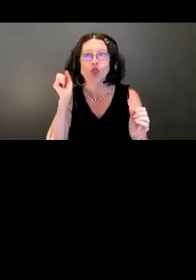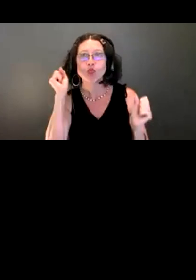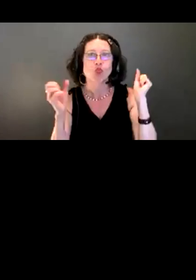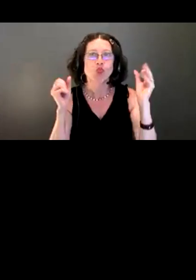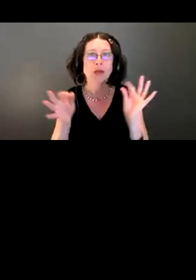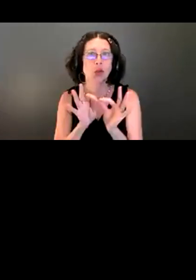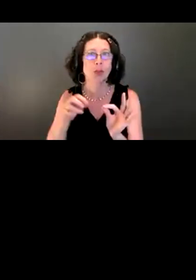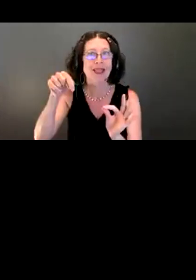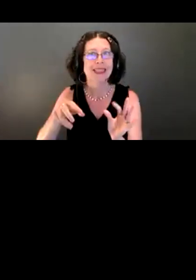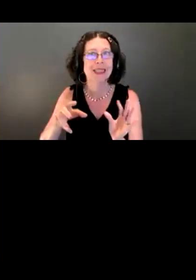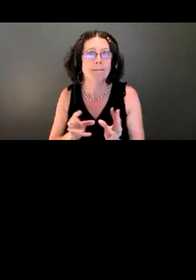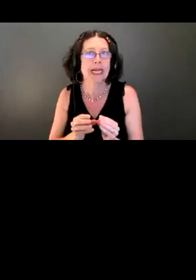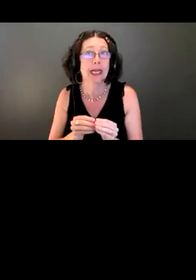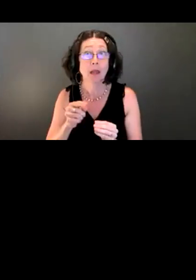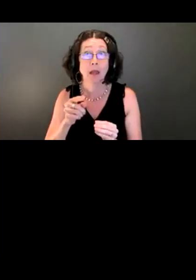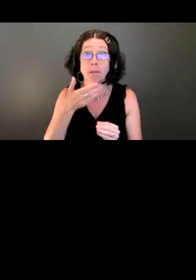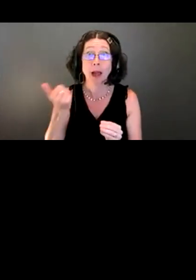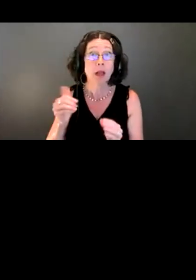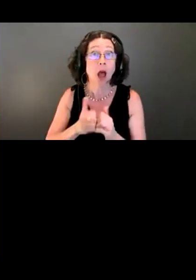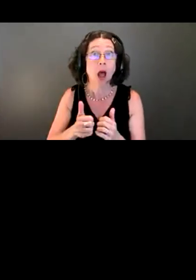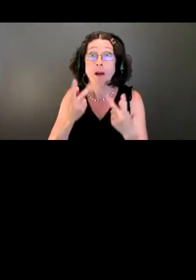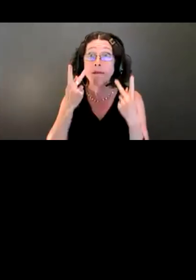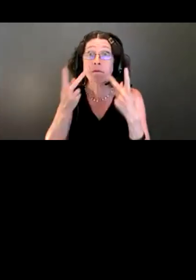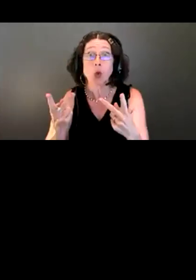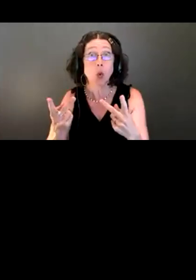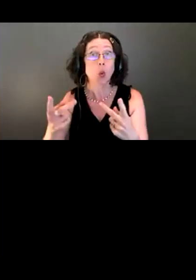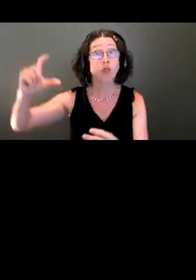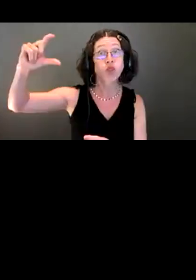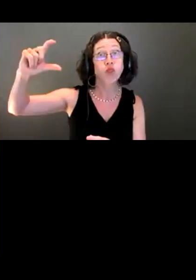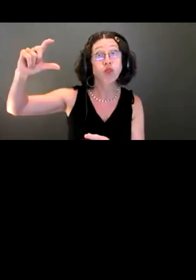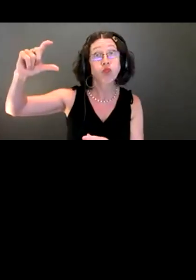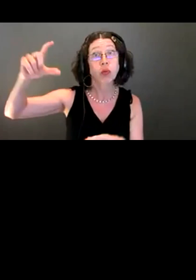To best view the interpreters alongside the presentation,